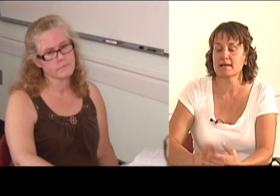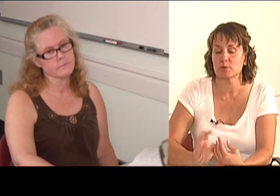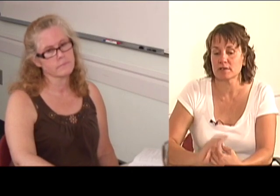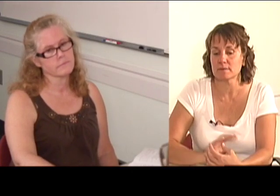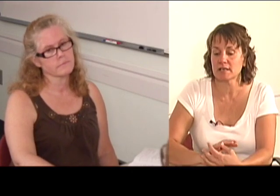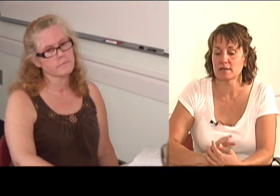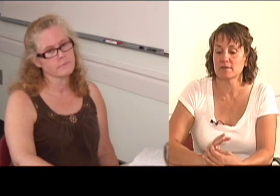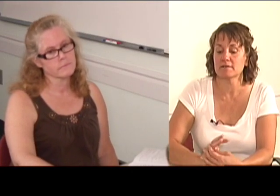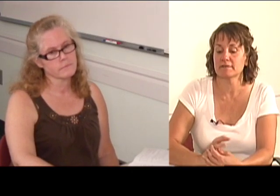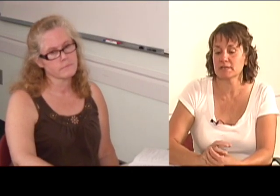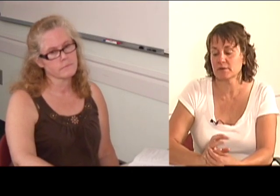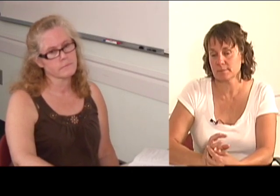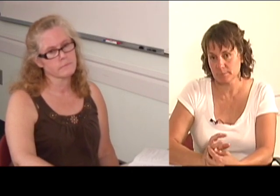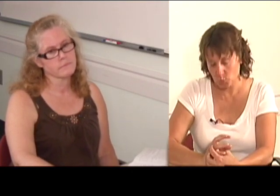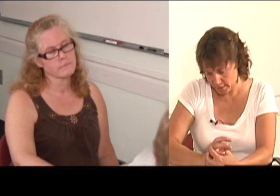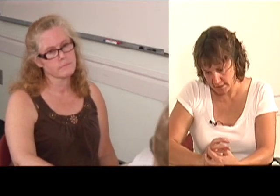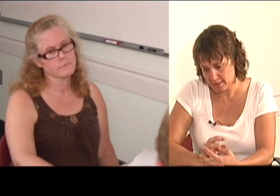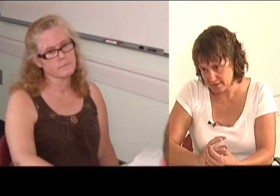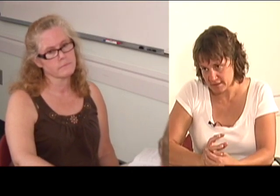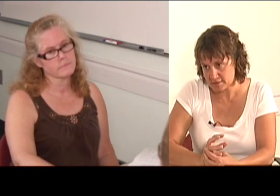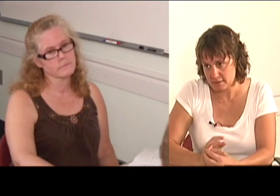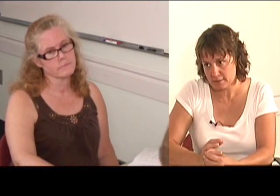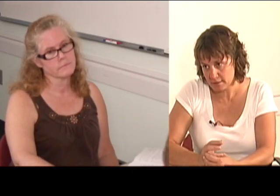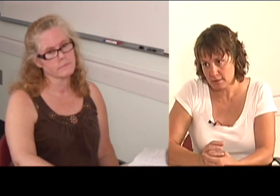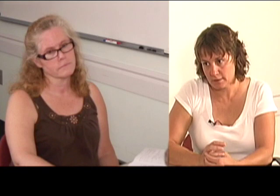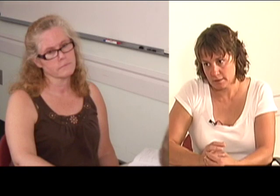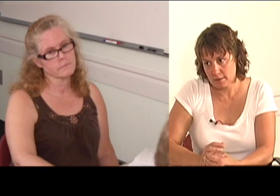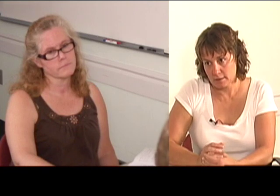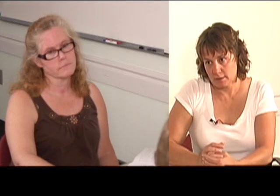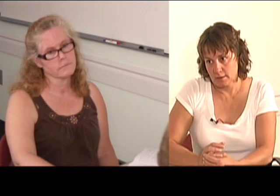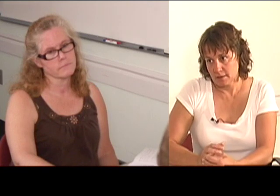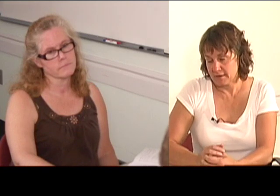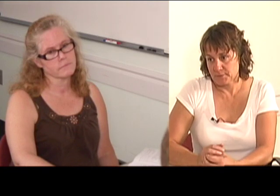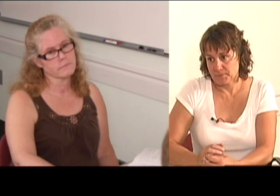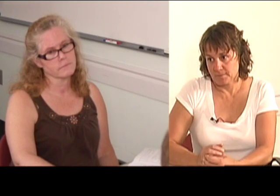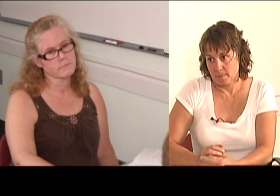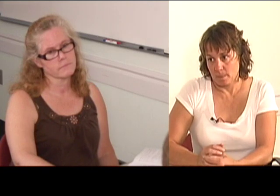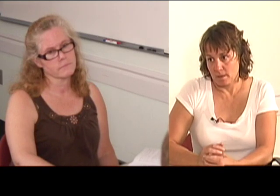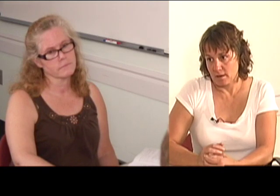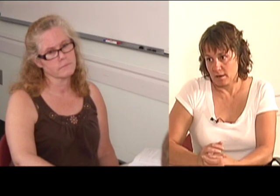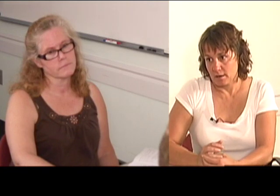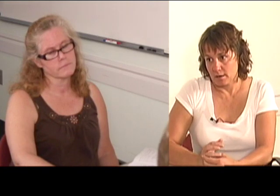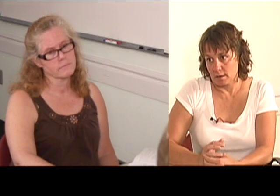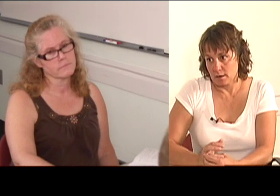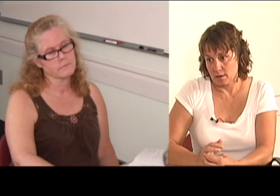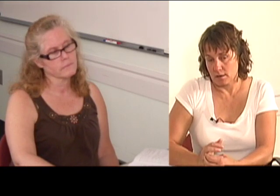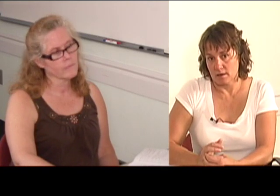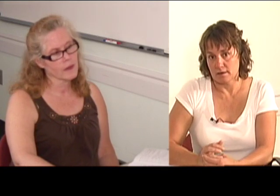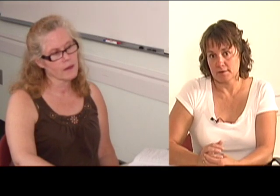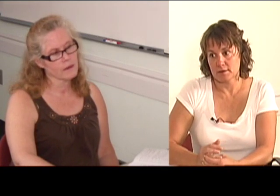and at that point, I become a very boring hairdresser.